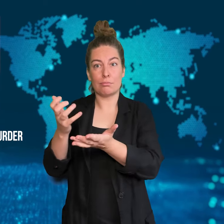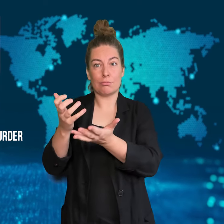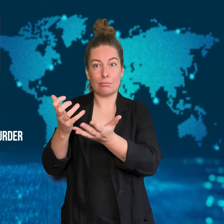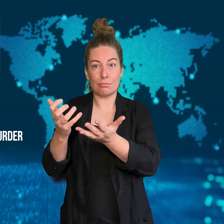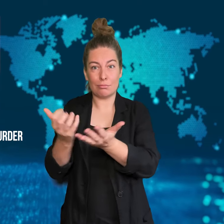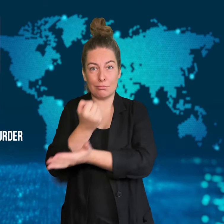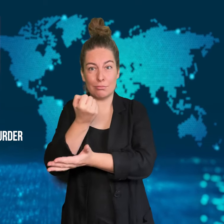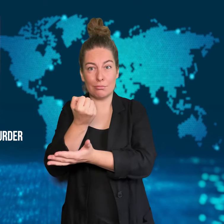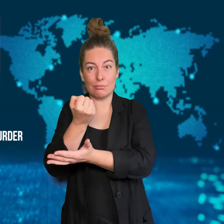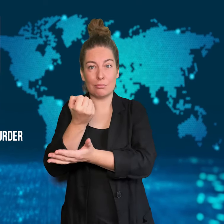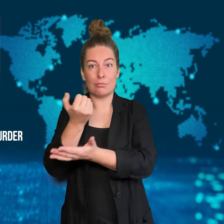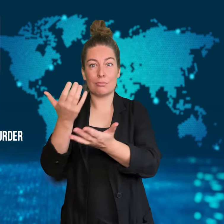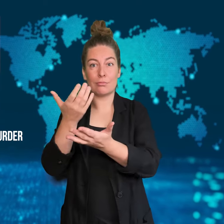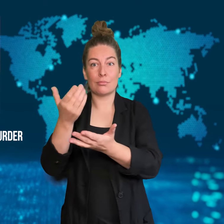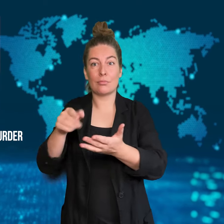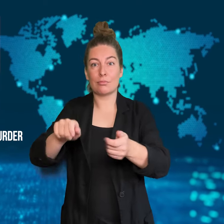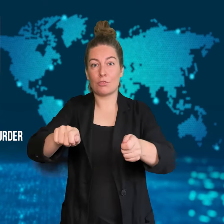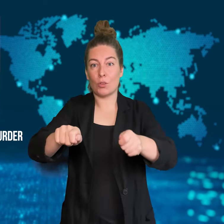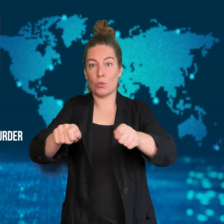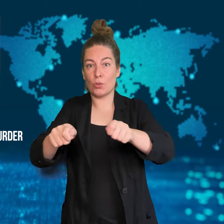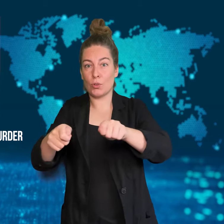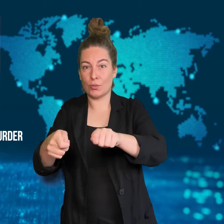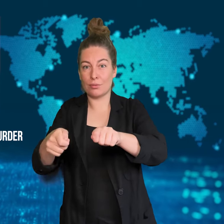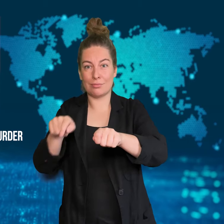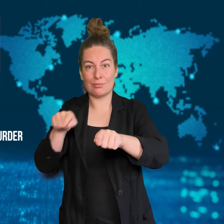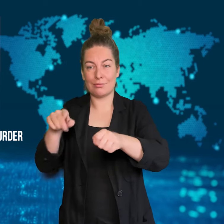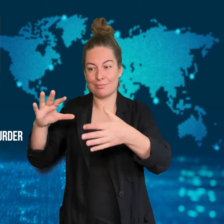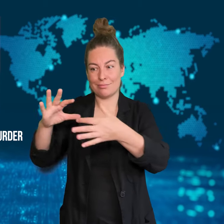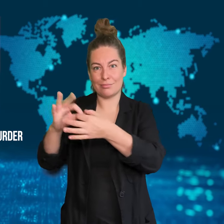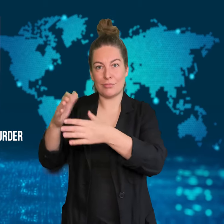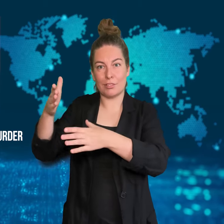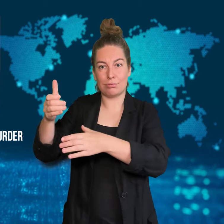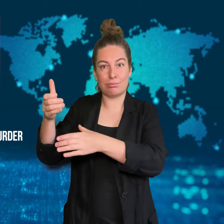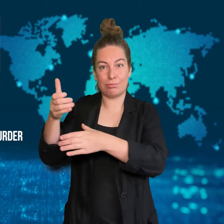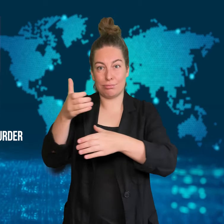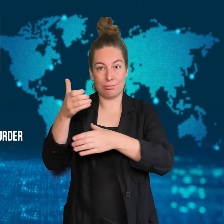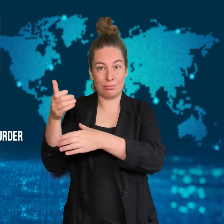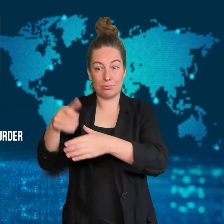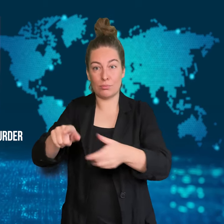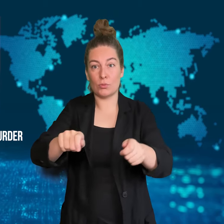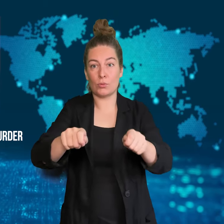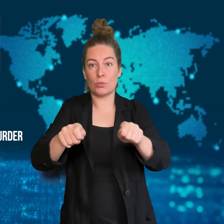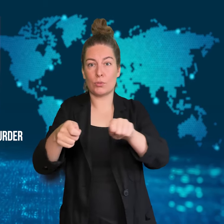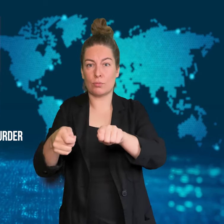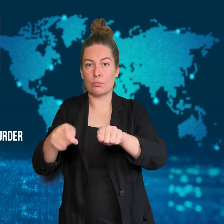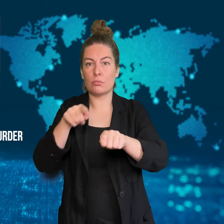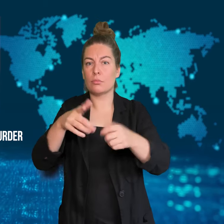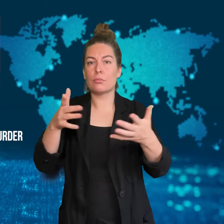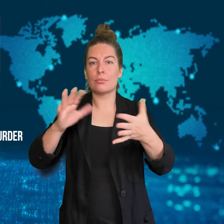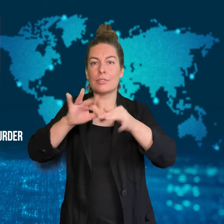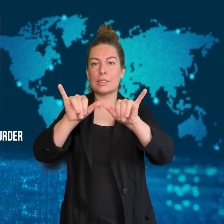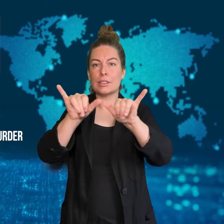disable the engines by using that fire suppression system.